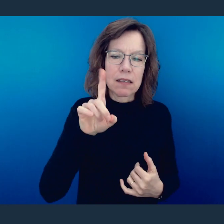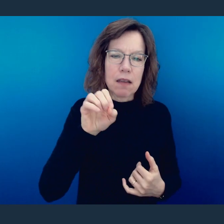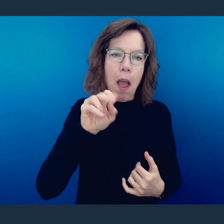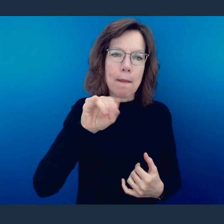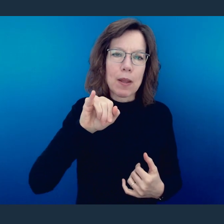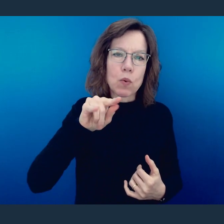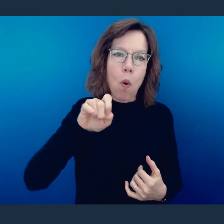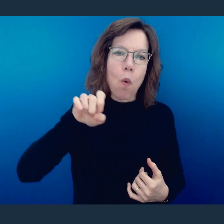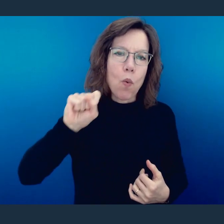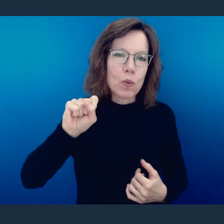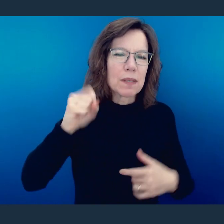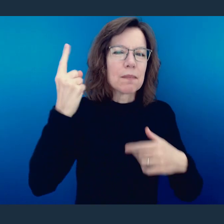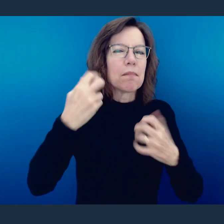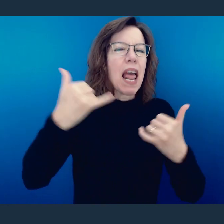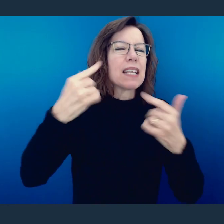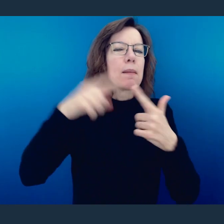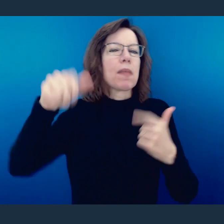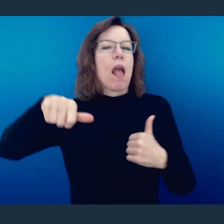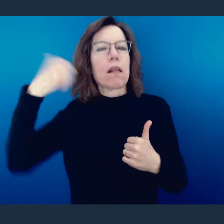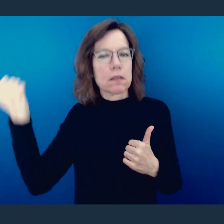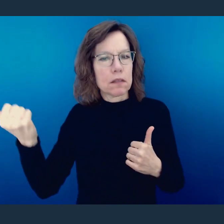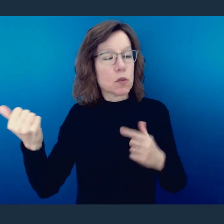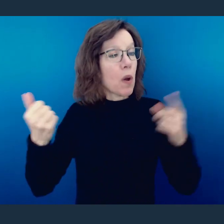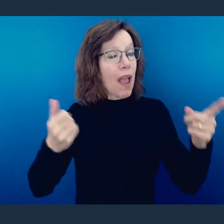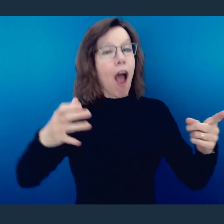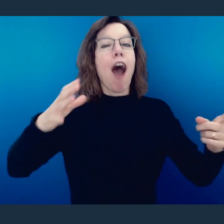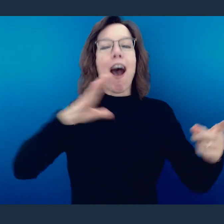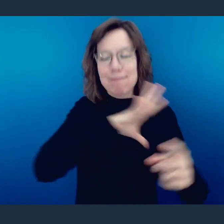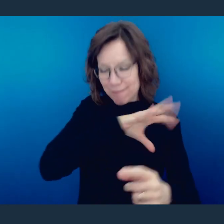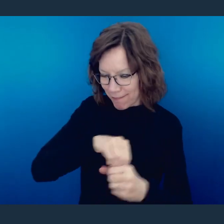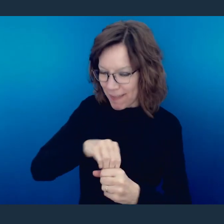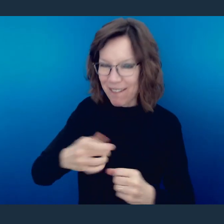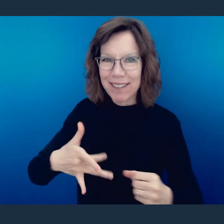might need to play something that isn't going to put a weight in front of our brother or